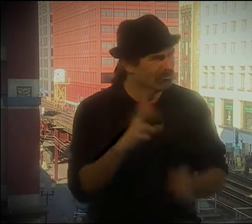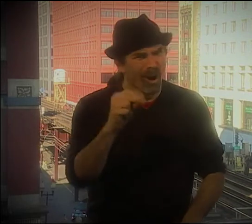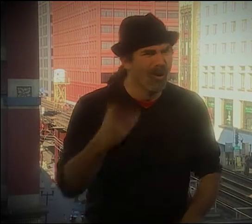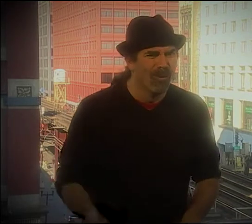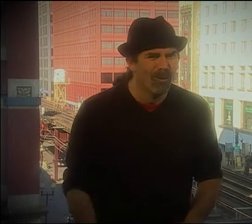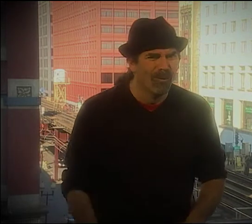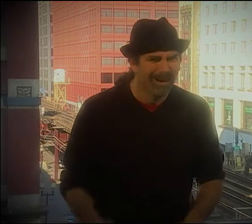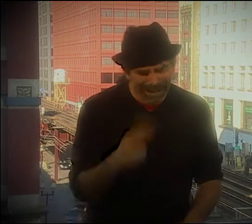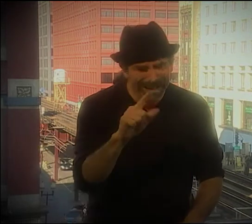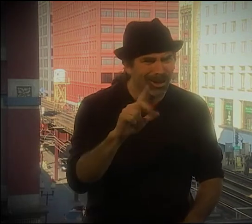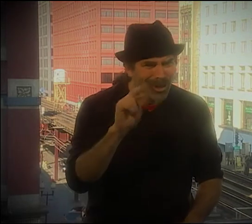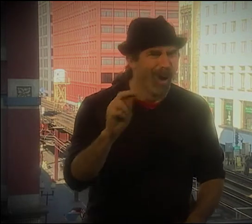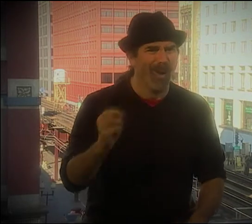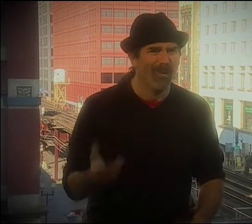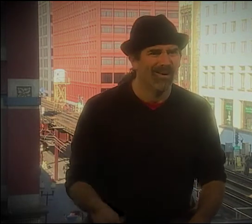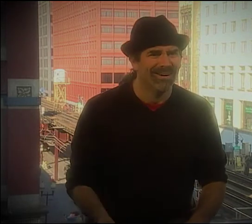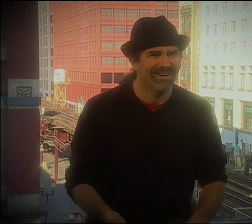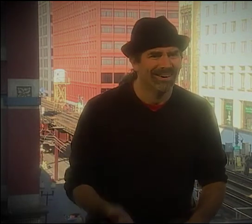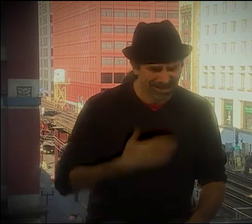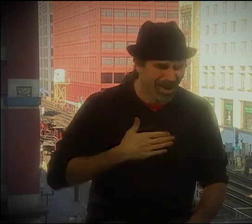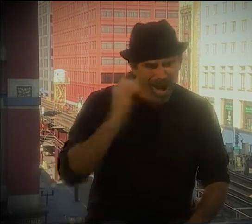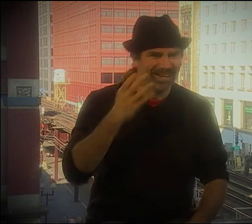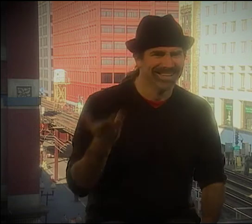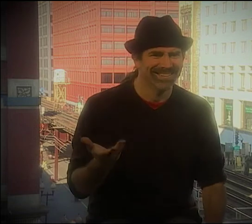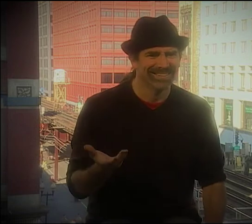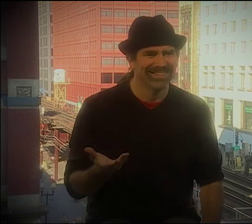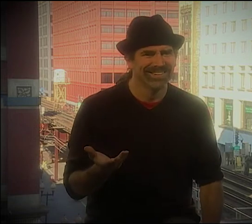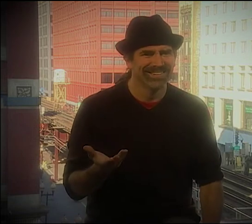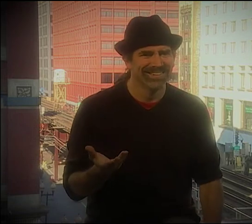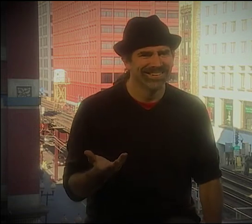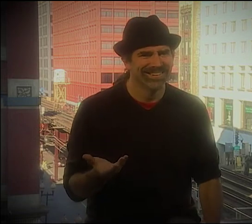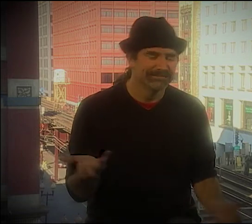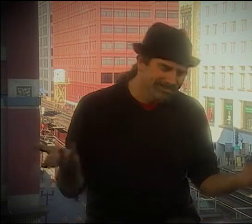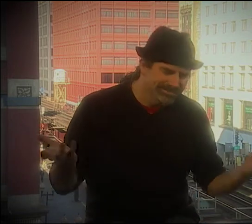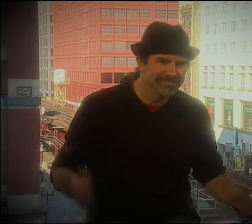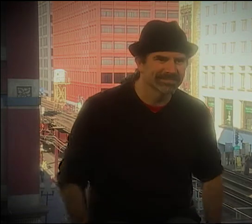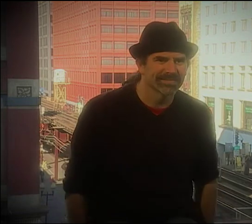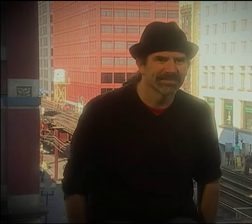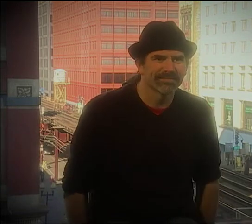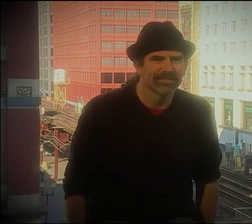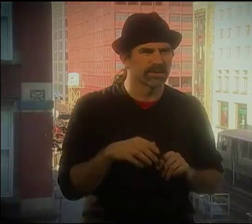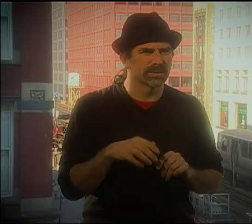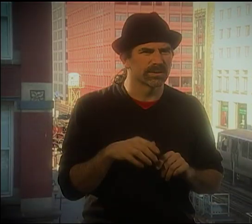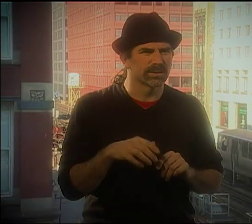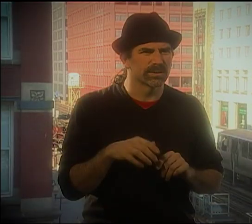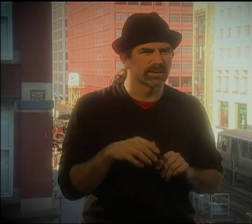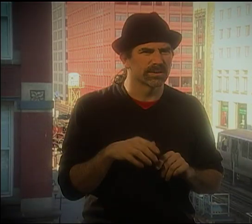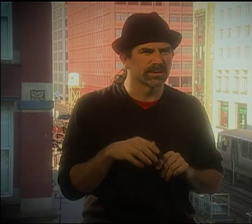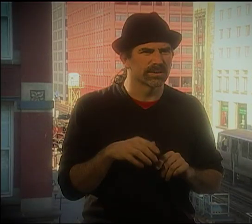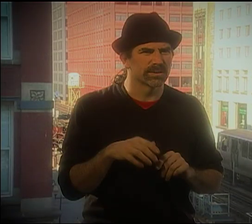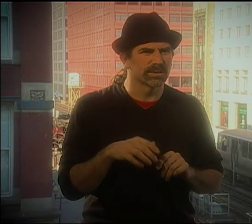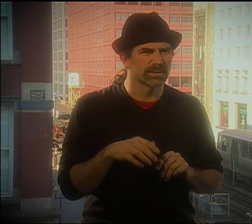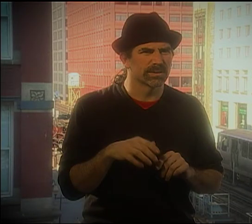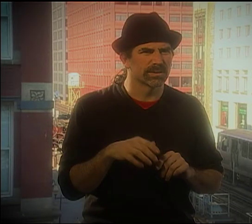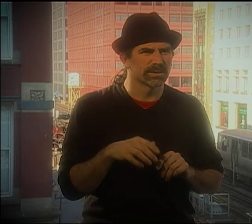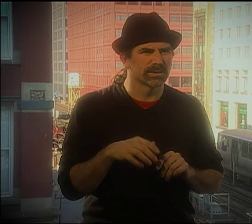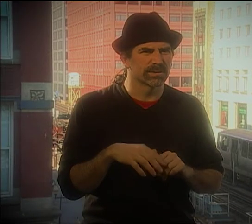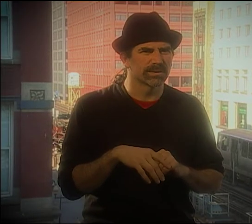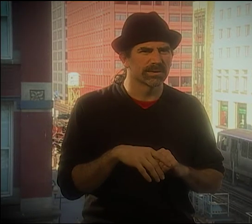BUT SOMETIMES, IT'S SOMETHING PEOPLE DON'T LIKE TO TALK ABOUT, BUT AT LEAST WE'RE TALKING ABOUT IT. IT'S NOT WHETHER OR NOT YOU SUPPORT IT, YES OR NO.